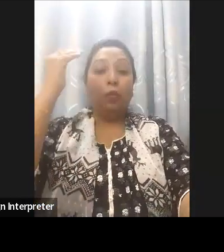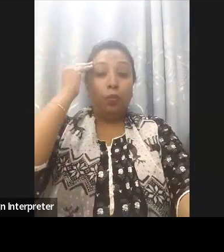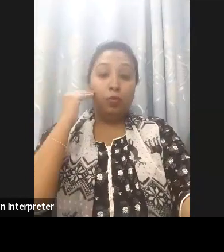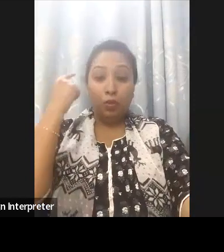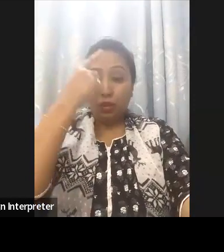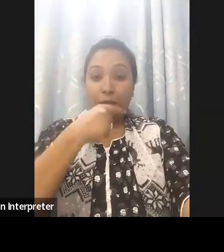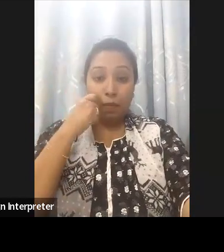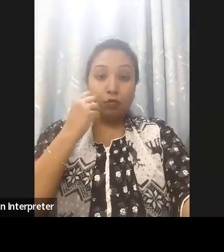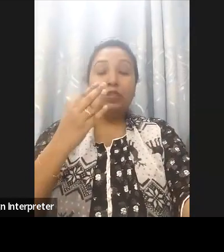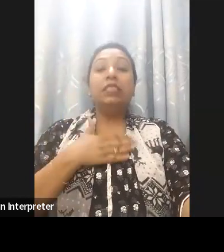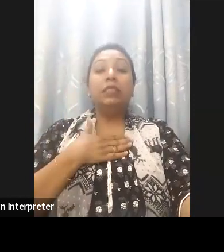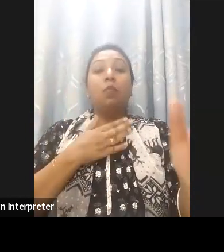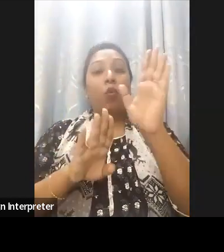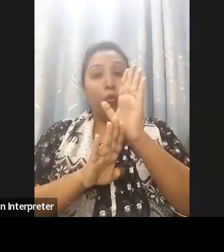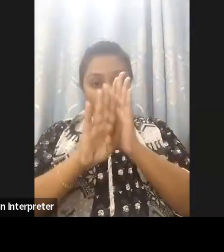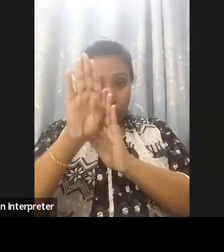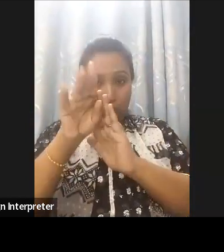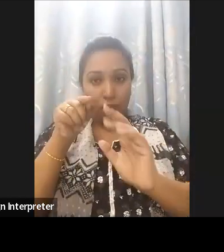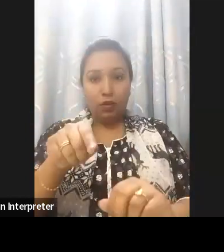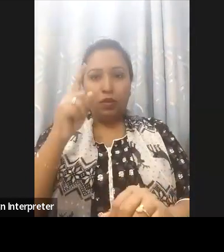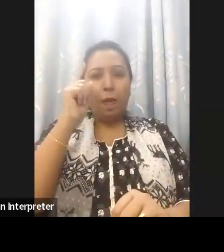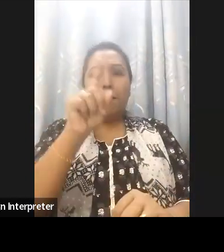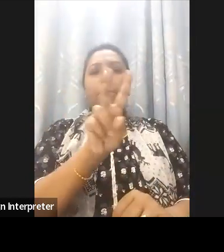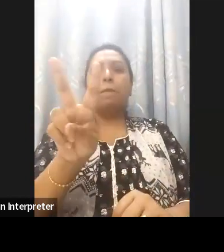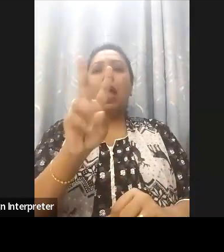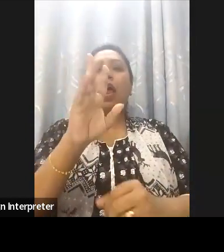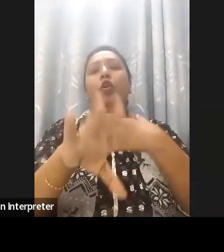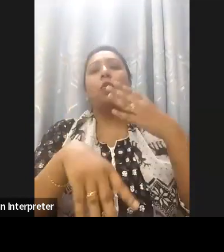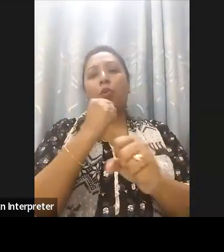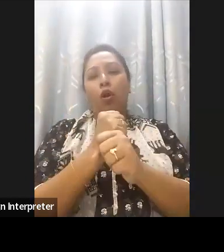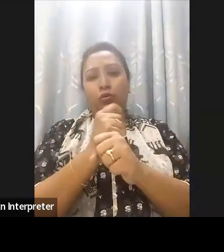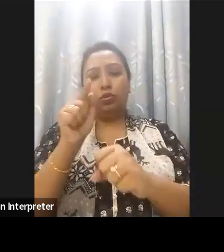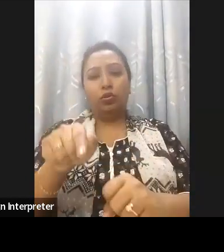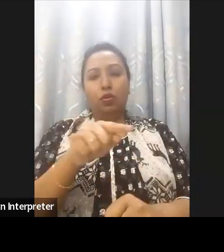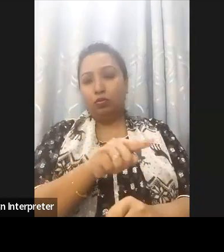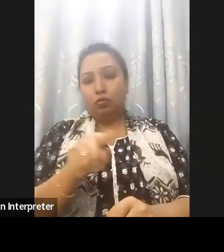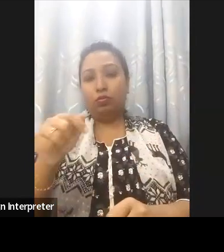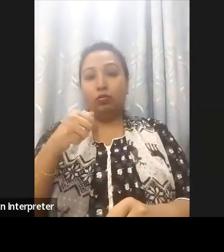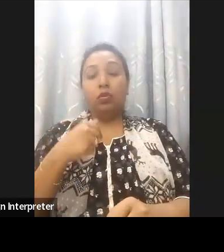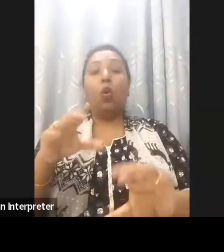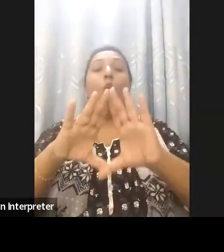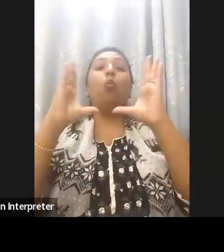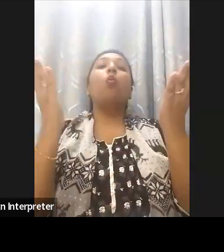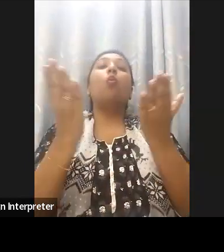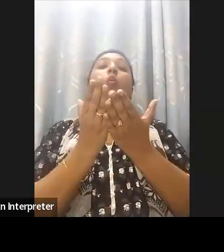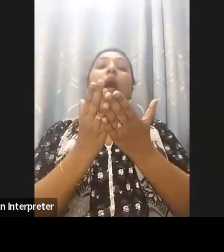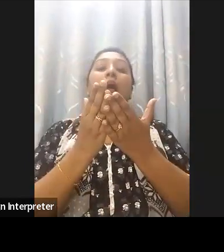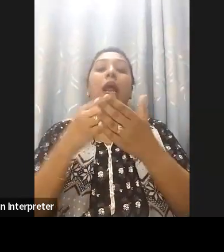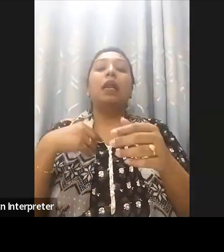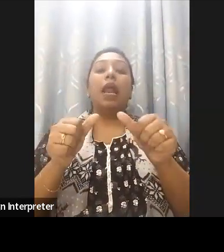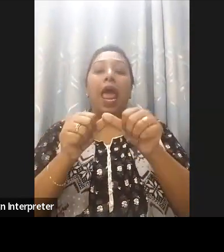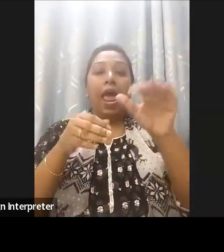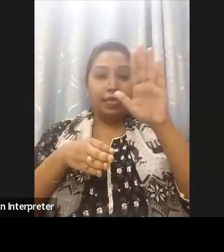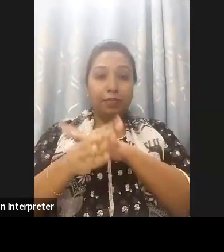space last 12 years we are celebrating Global Accessibility Awareness Day all over the world.